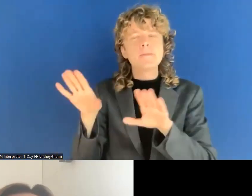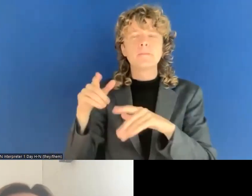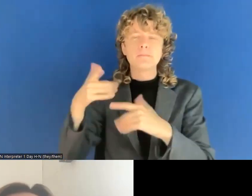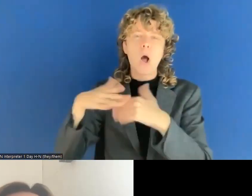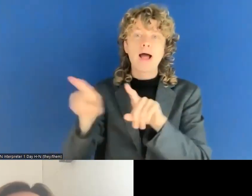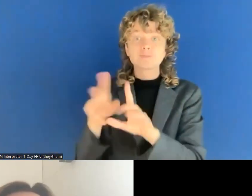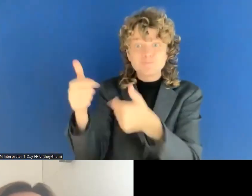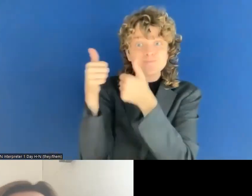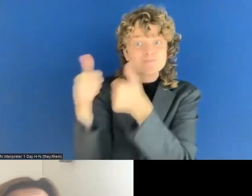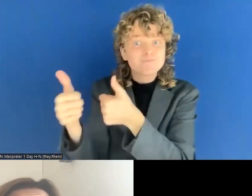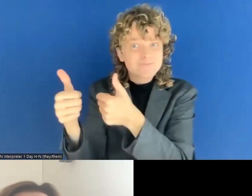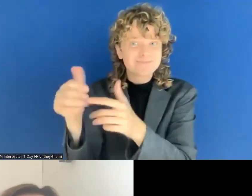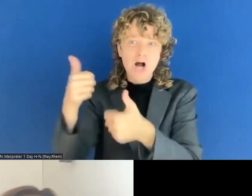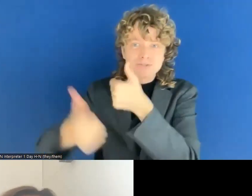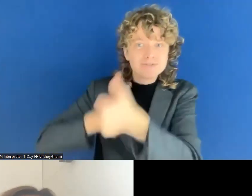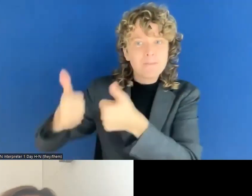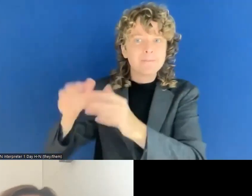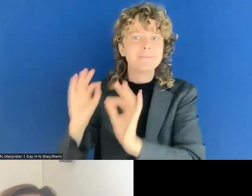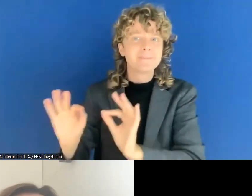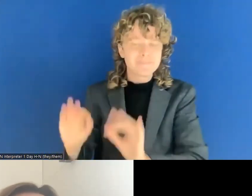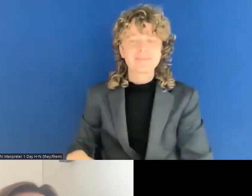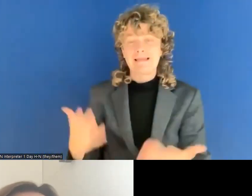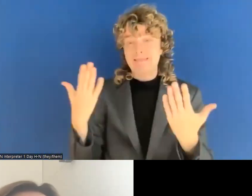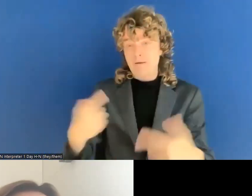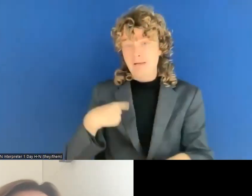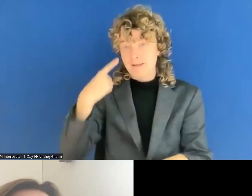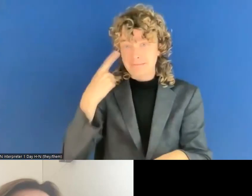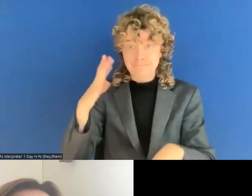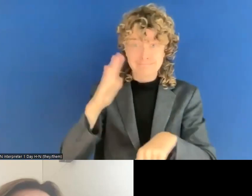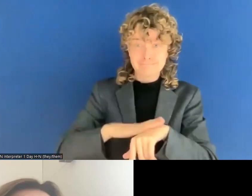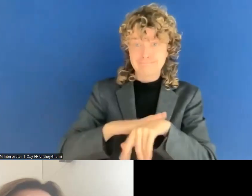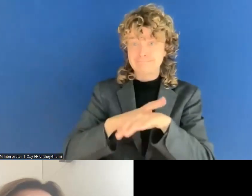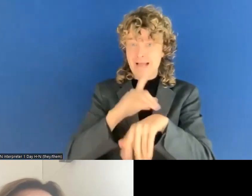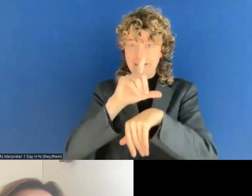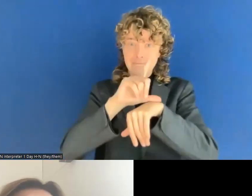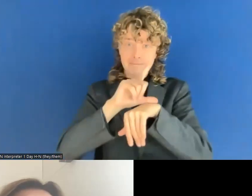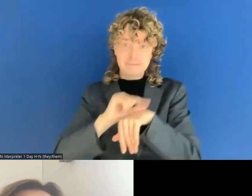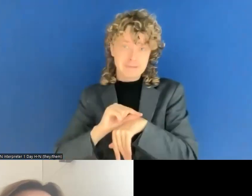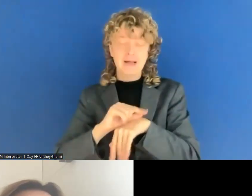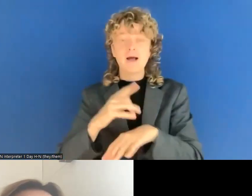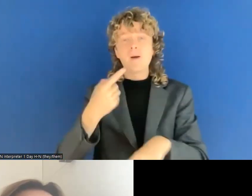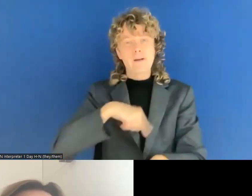So with that, I think we have to wrap up this first short session. Thank you very much Alejandro